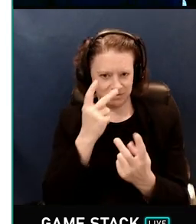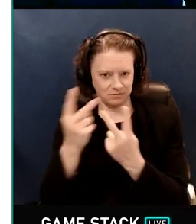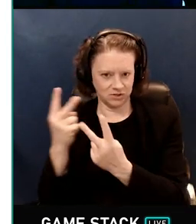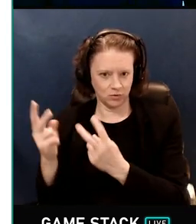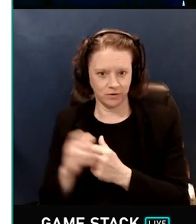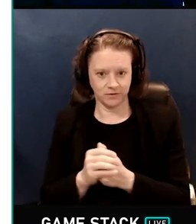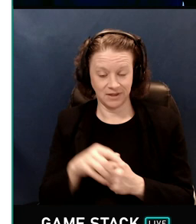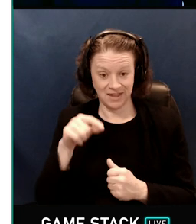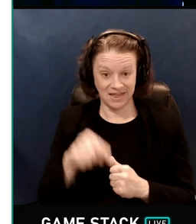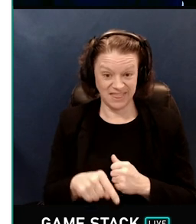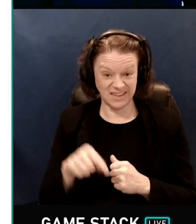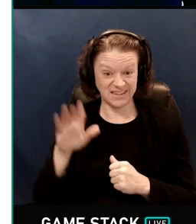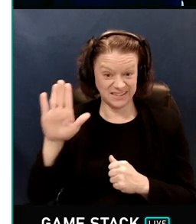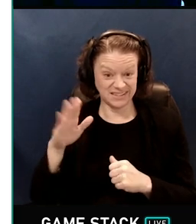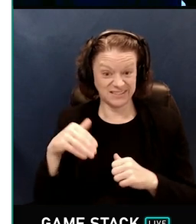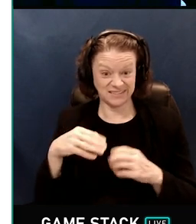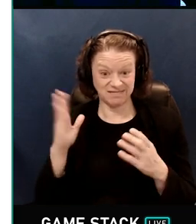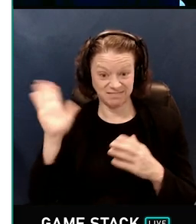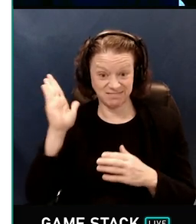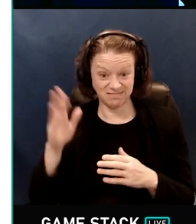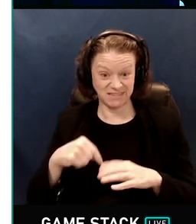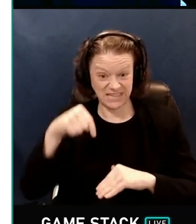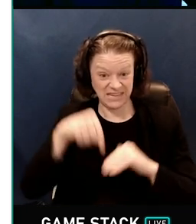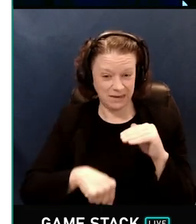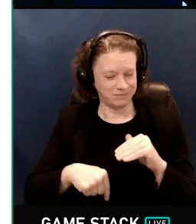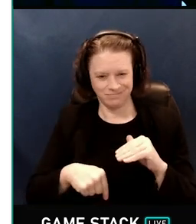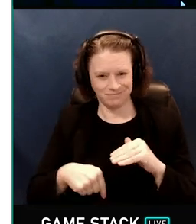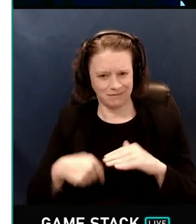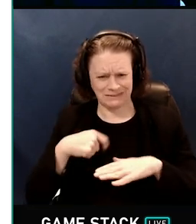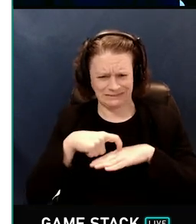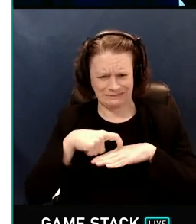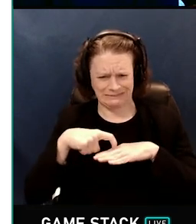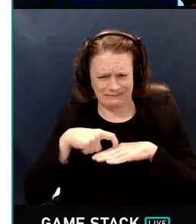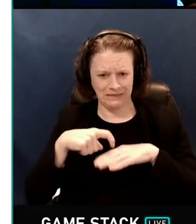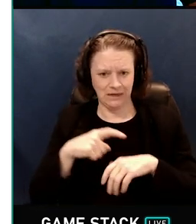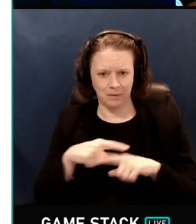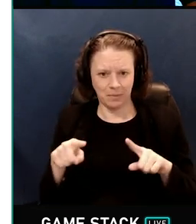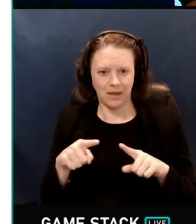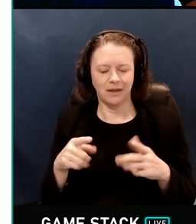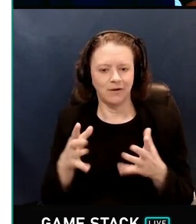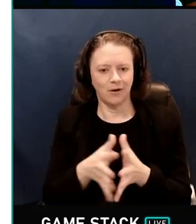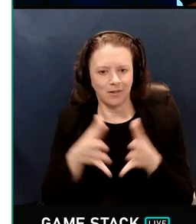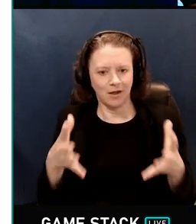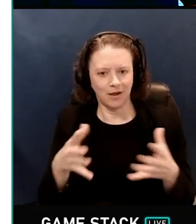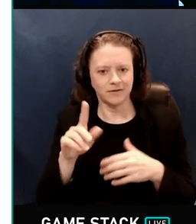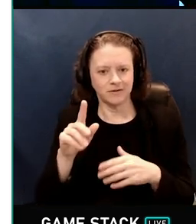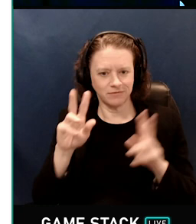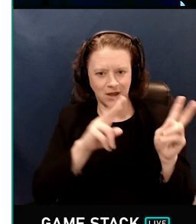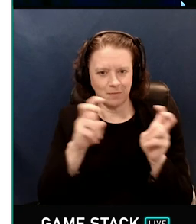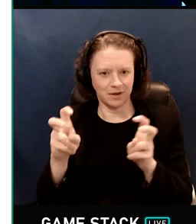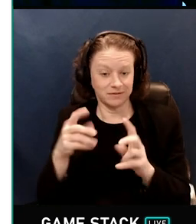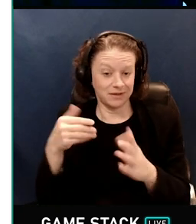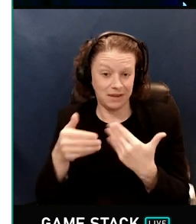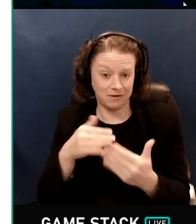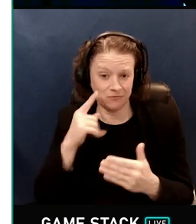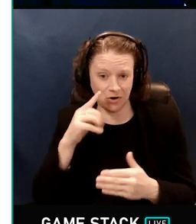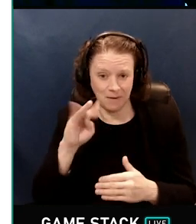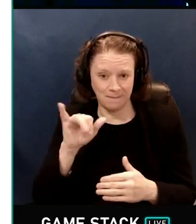In this talk I have barely scratched the surface on a few topics, but there are lots and lots of topics, even just for Minecraft, that I haven't even touched on.